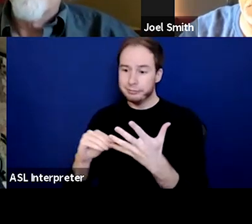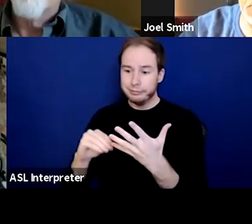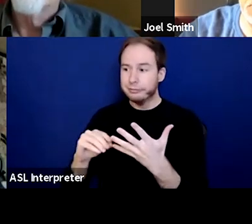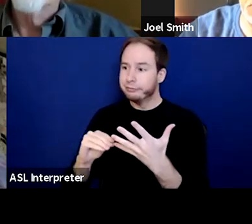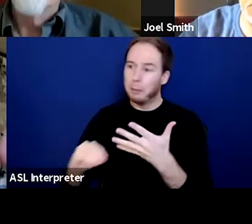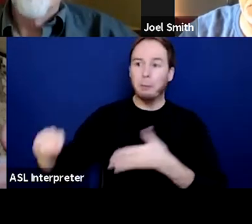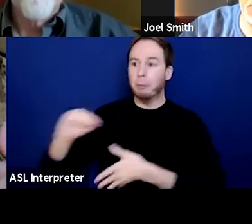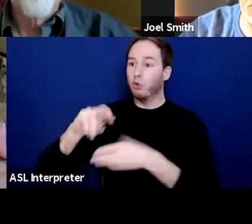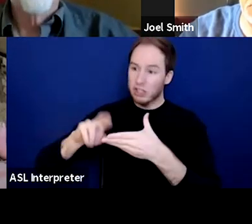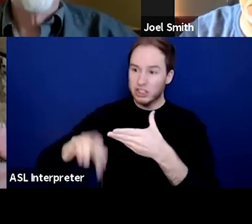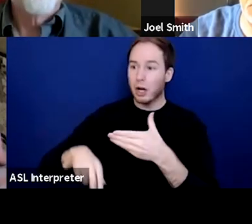I work on relationship first.